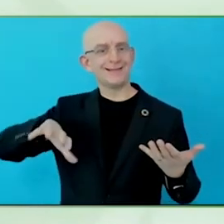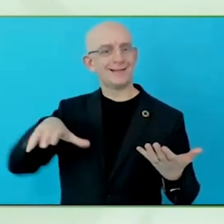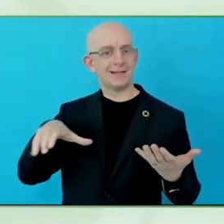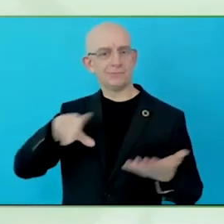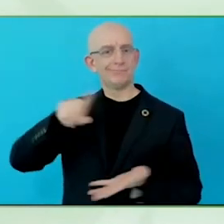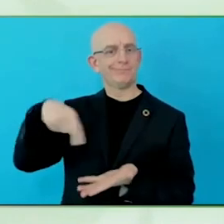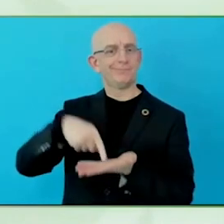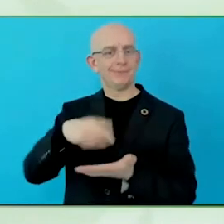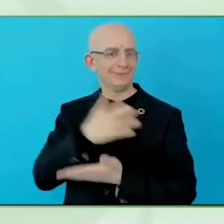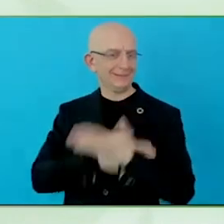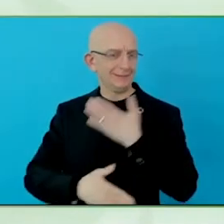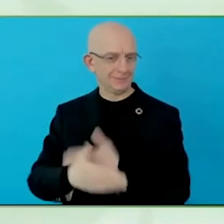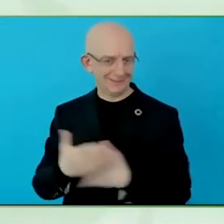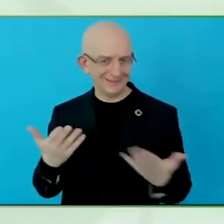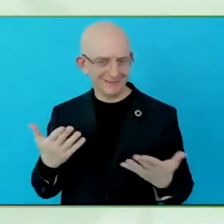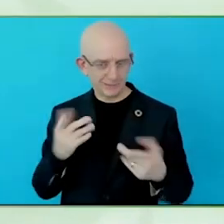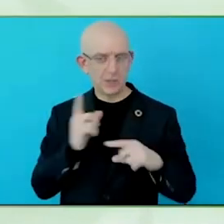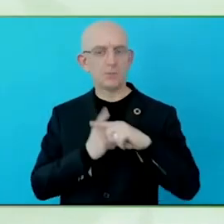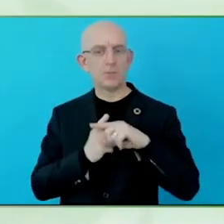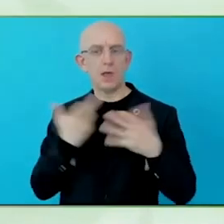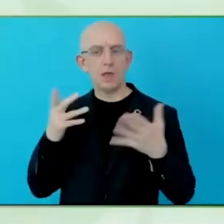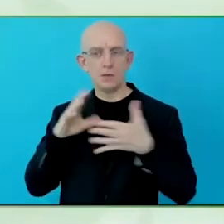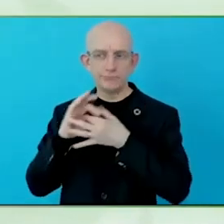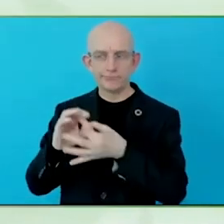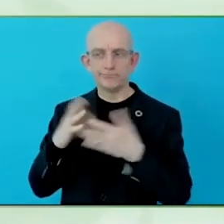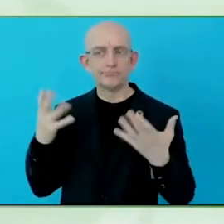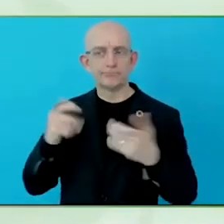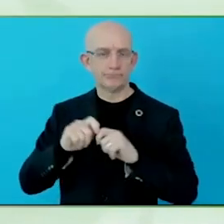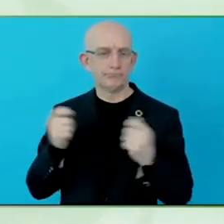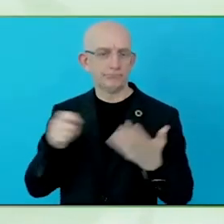I am also a professor of journalism at the school.